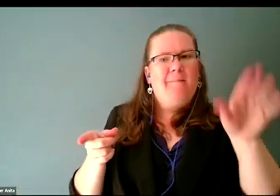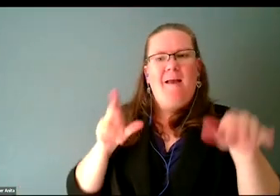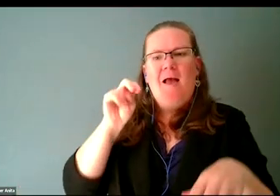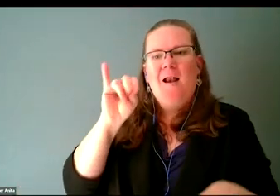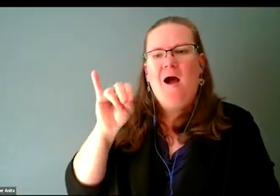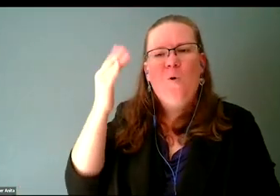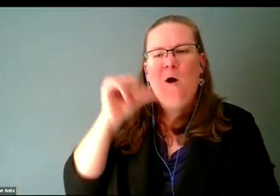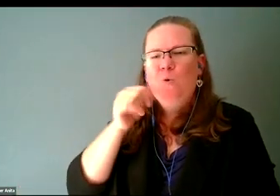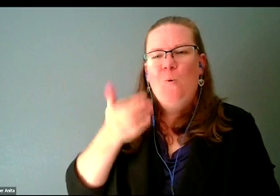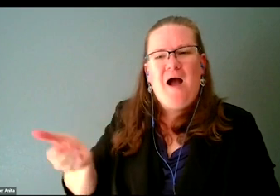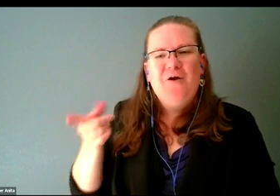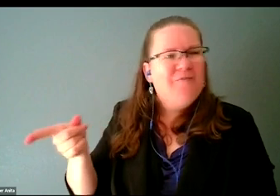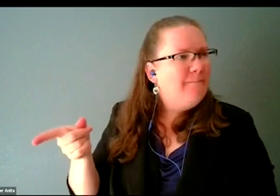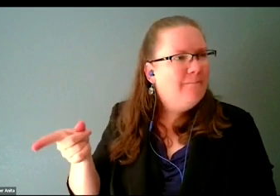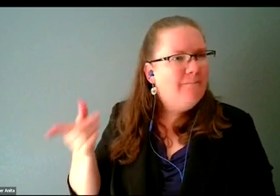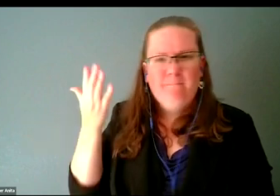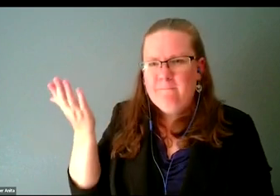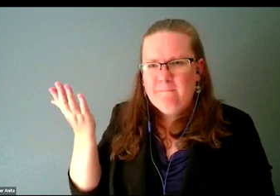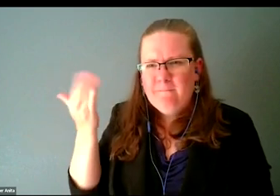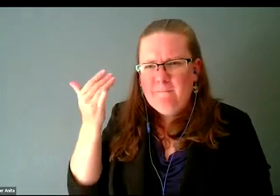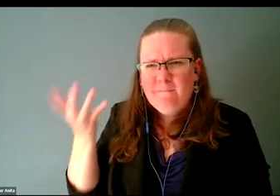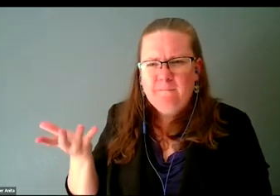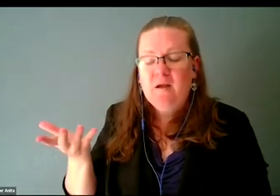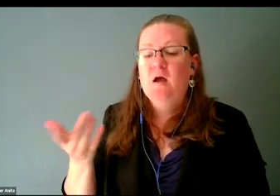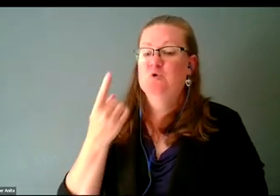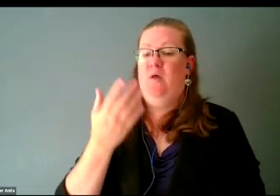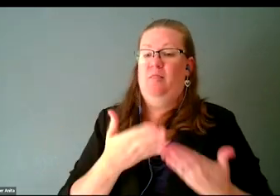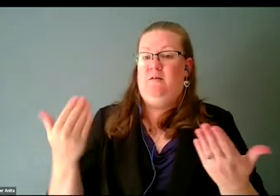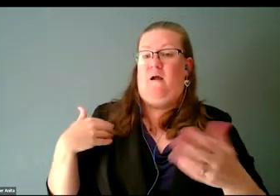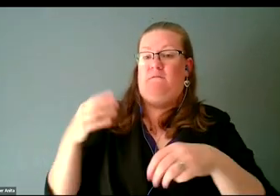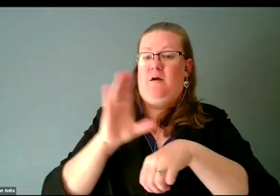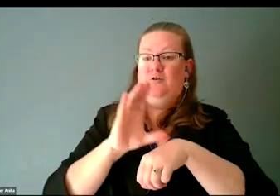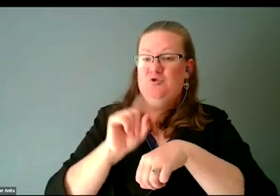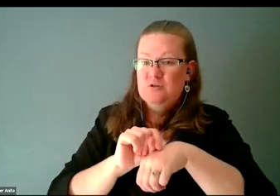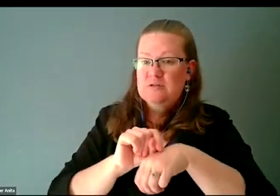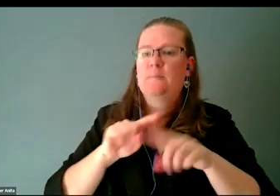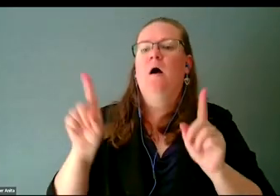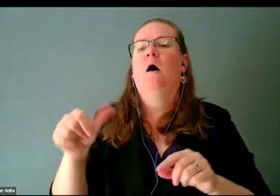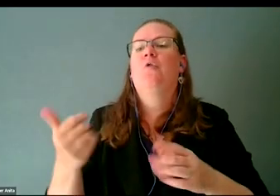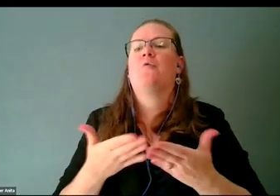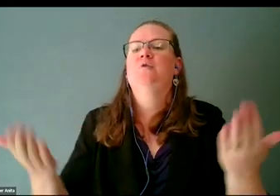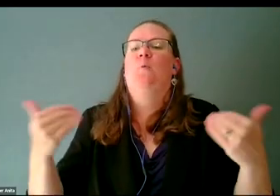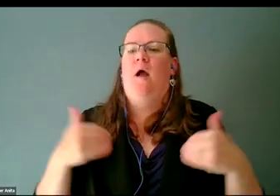It's one thing to have consultants. It's another thing to have folks on your actual team.